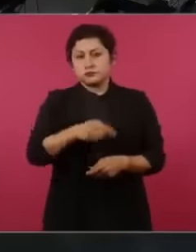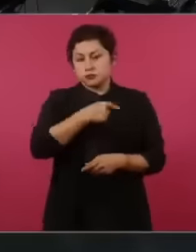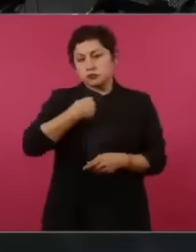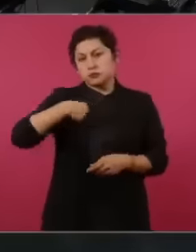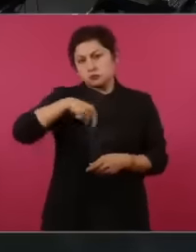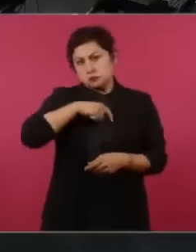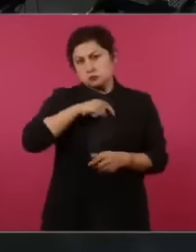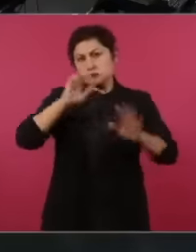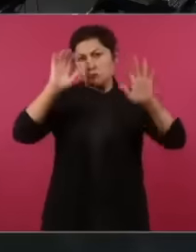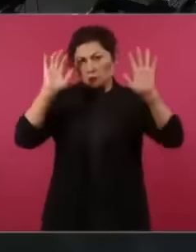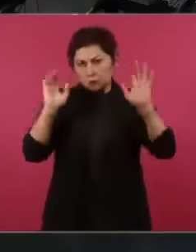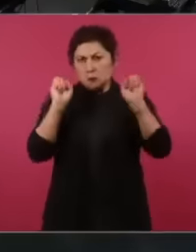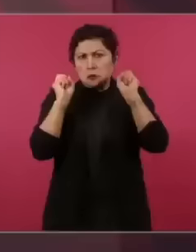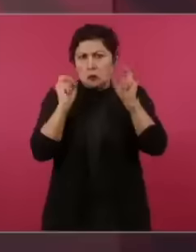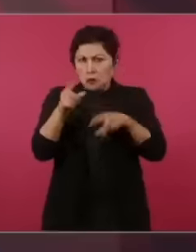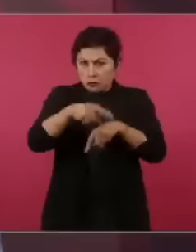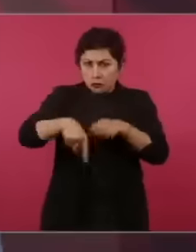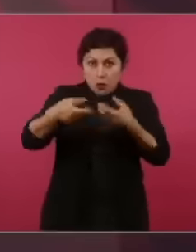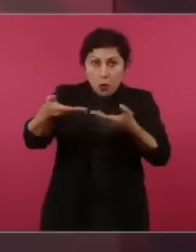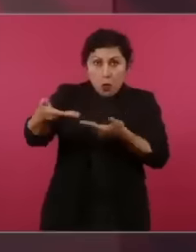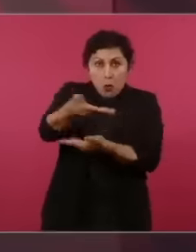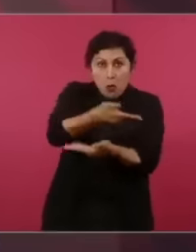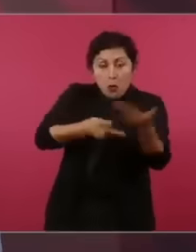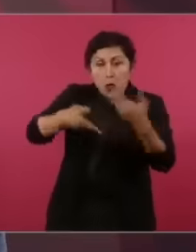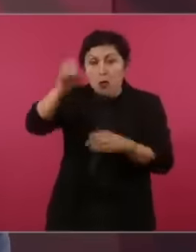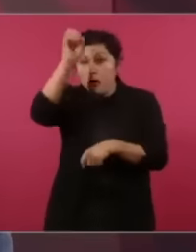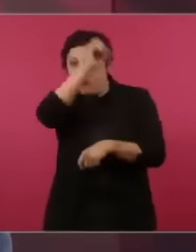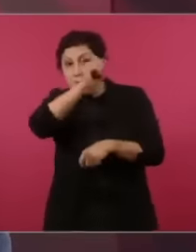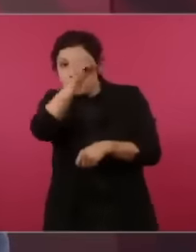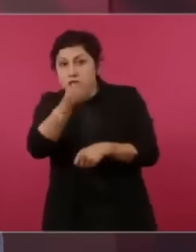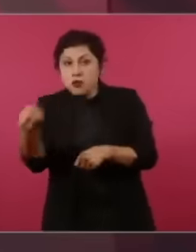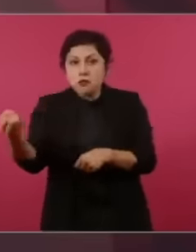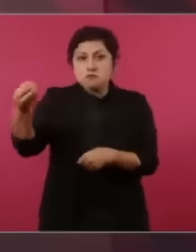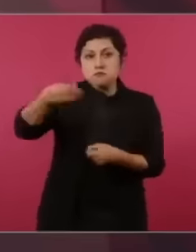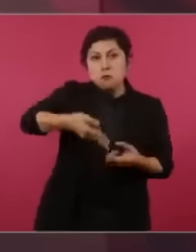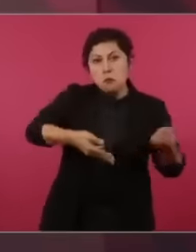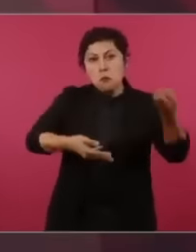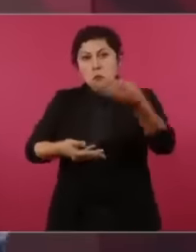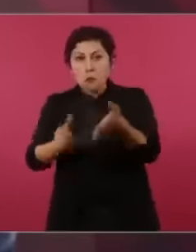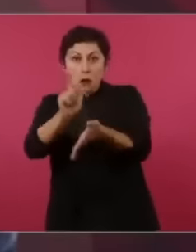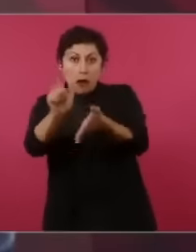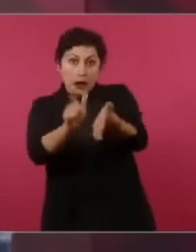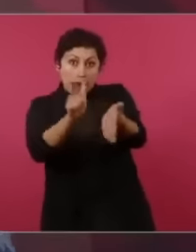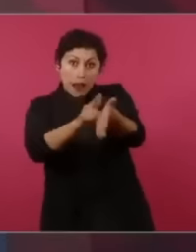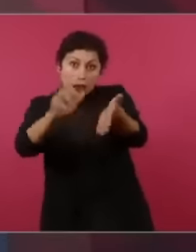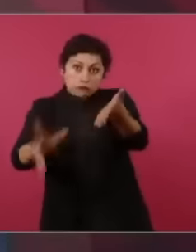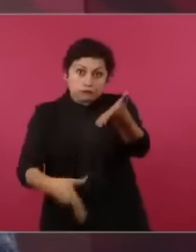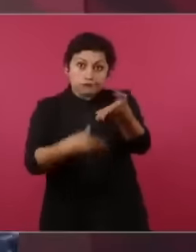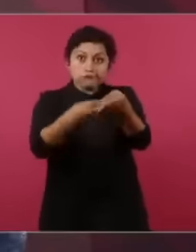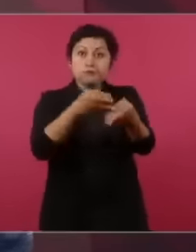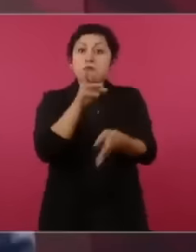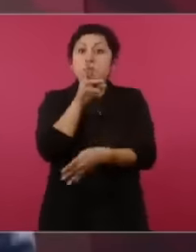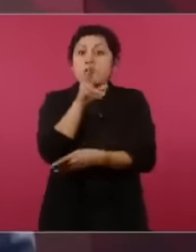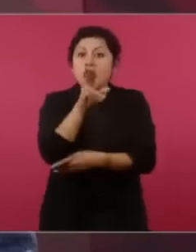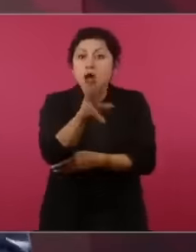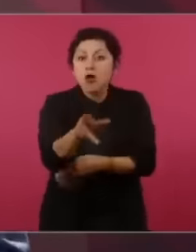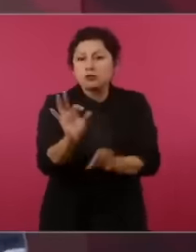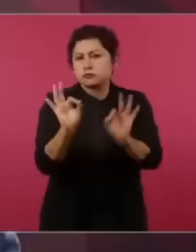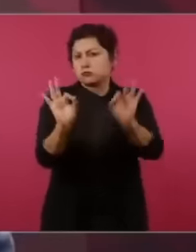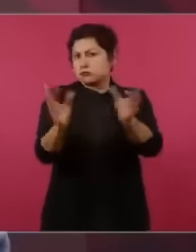it is going to improve if it is going to be enriched then go ahead for example we missed